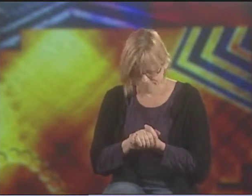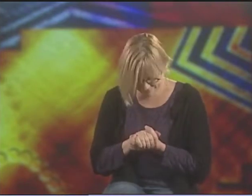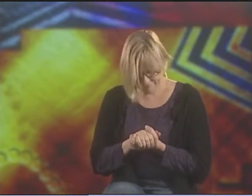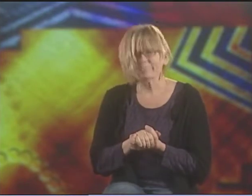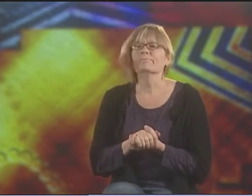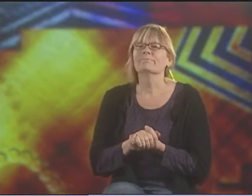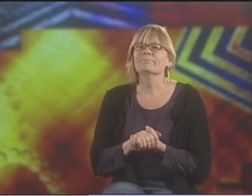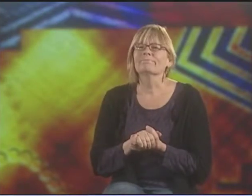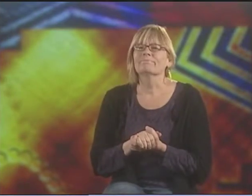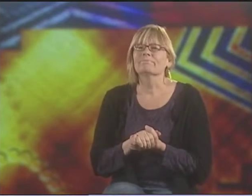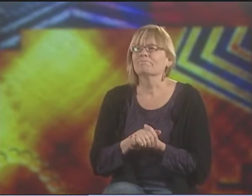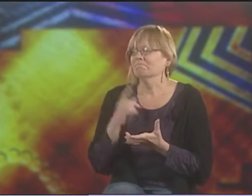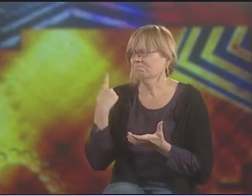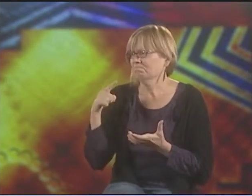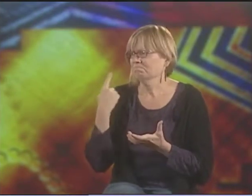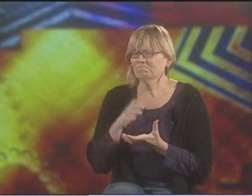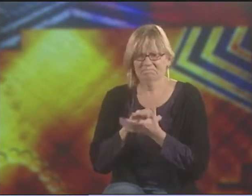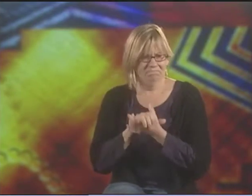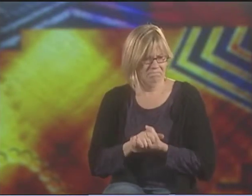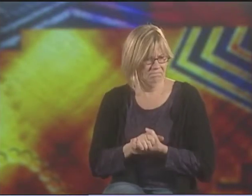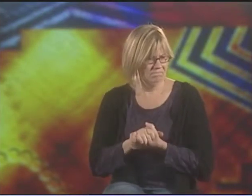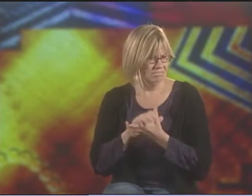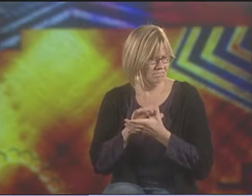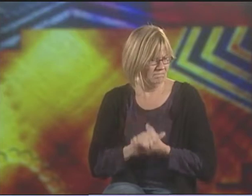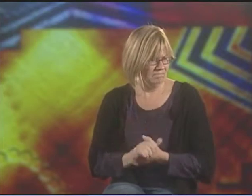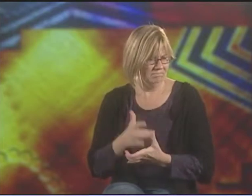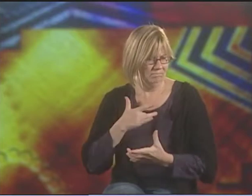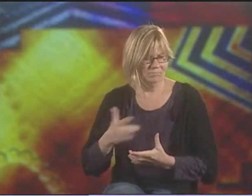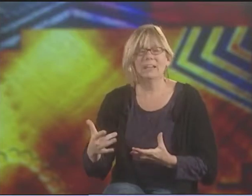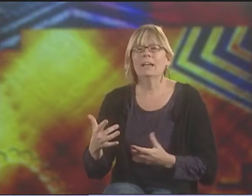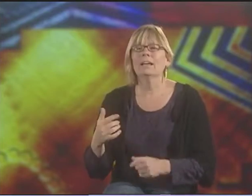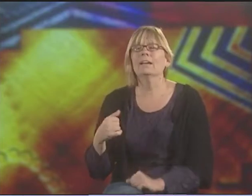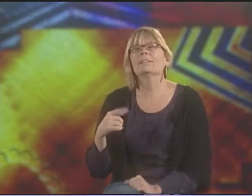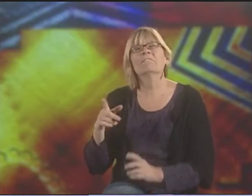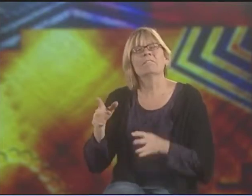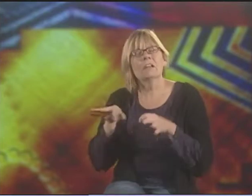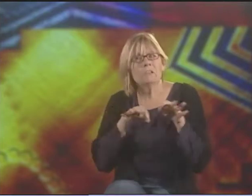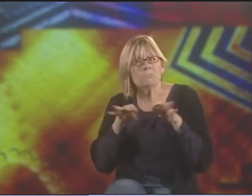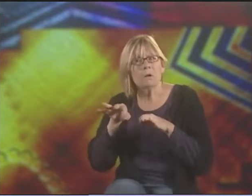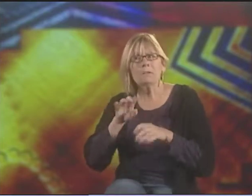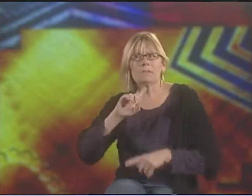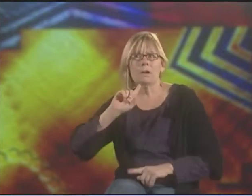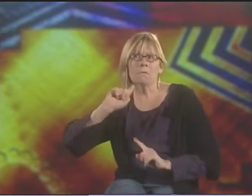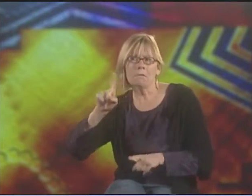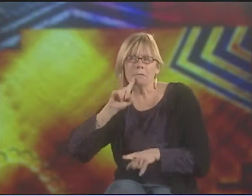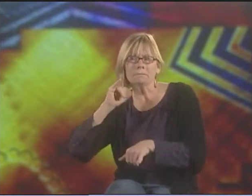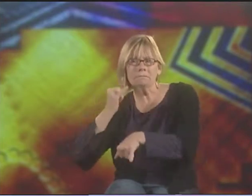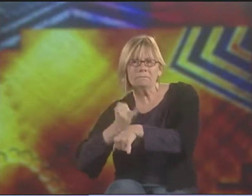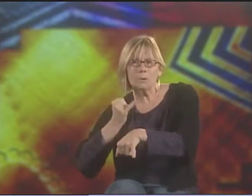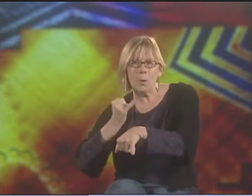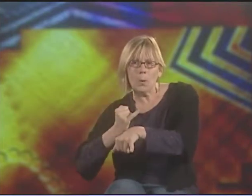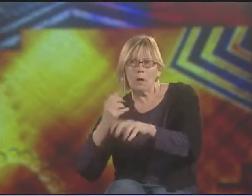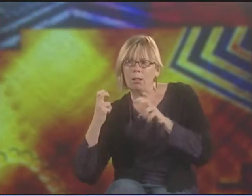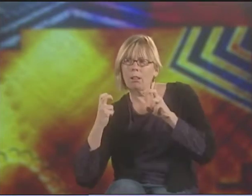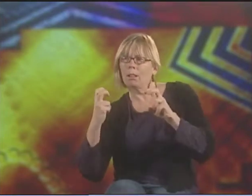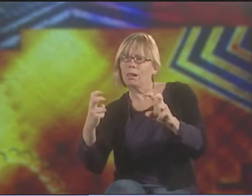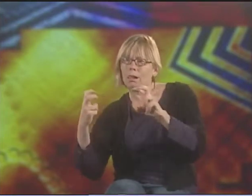IT GOES LIKE THIS-- "THE HANDS ARE FOLDED, "WHY AM I SITTING HERE? LOOK, MY HANDS ARE FOLDED." AND IT GOES ON TO EXPLAIN HOW IN THE SCHOOL FOR THE DEAF,